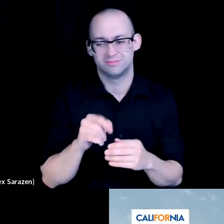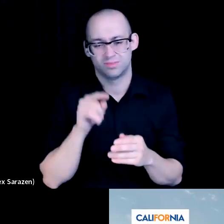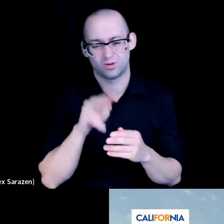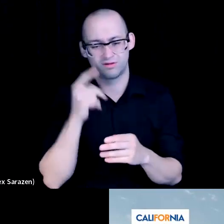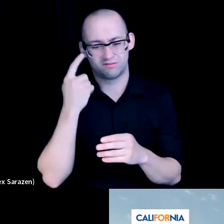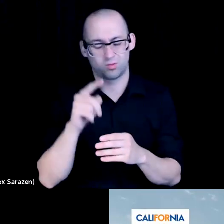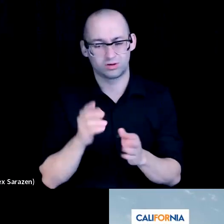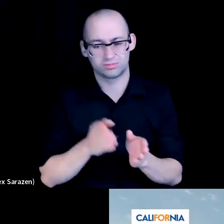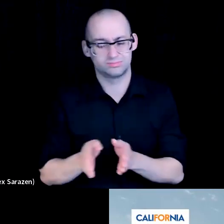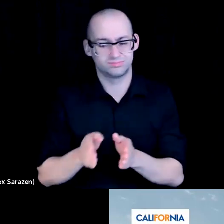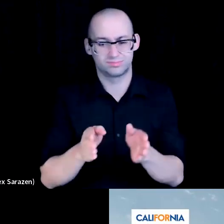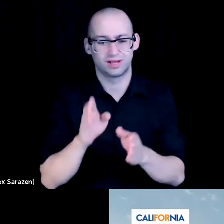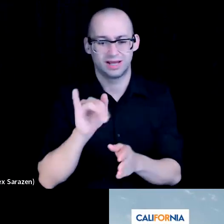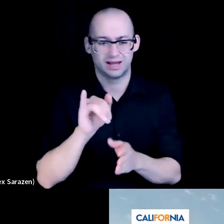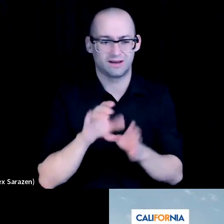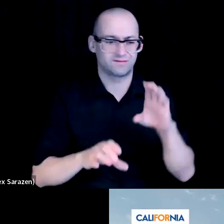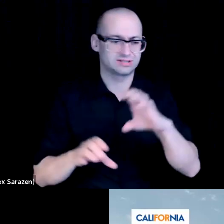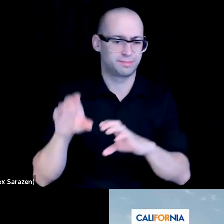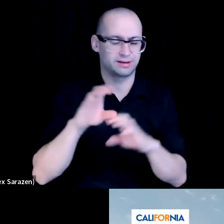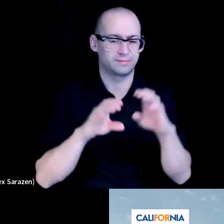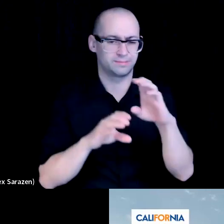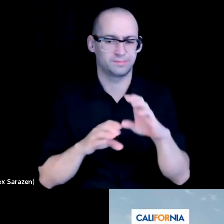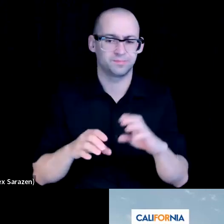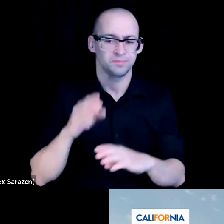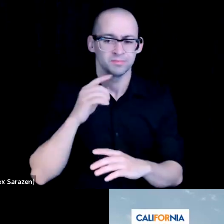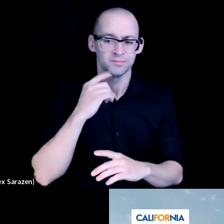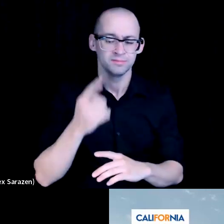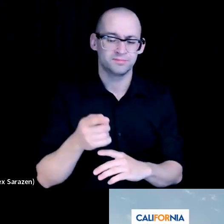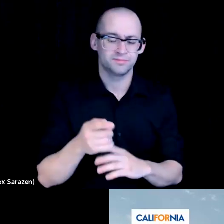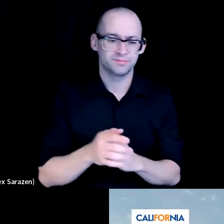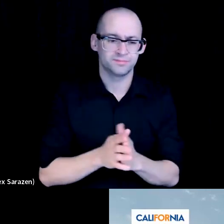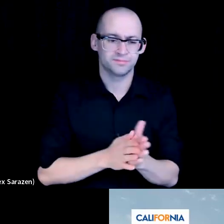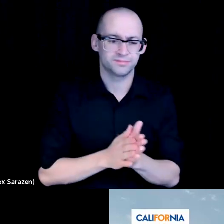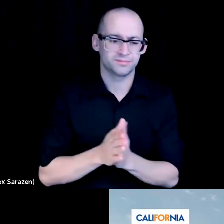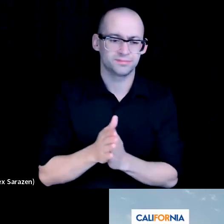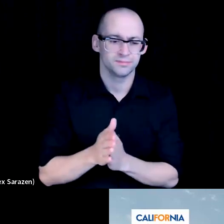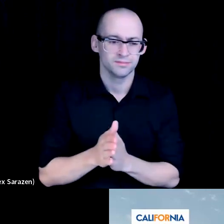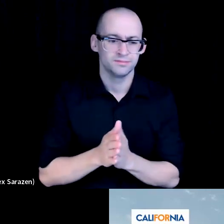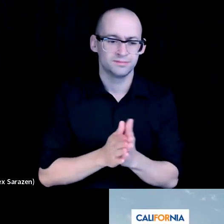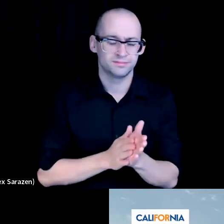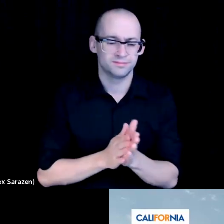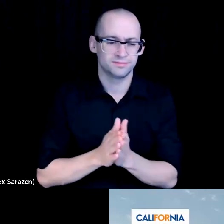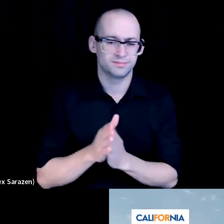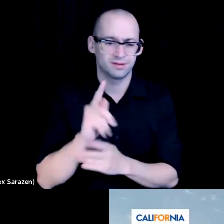towards, and you know you mentioned those like tailoring, the education, so that it's